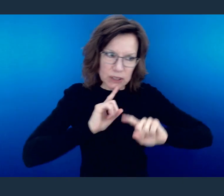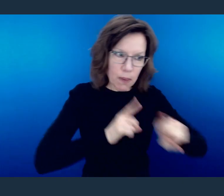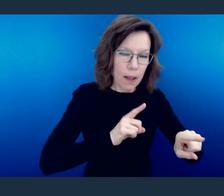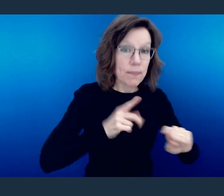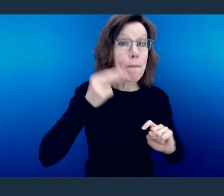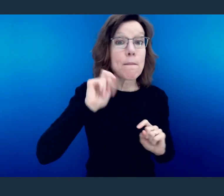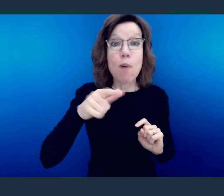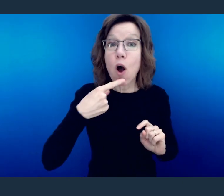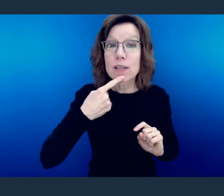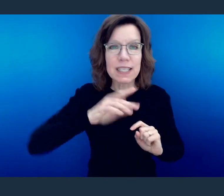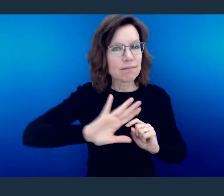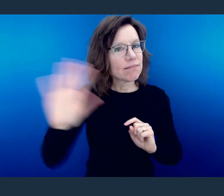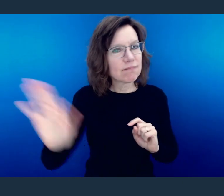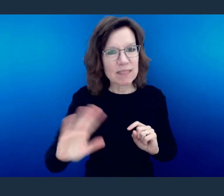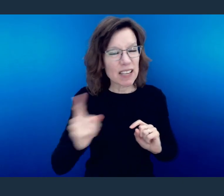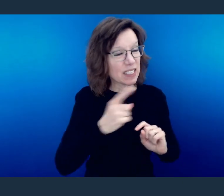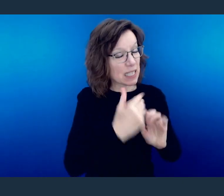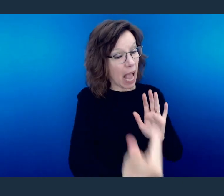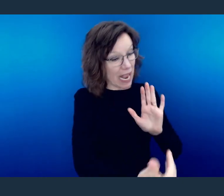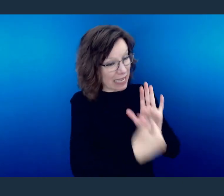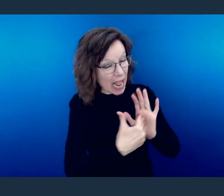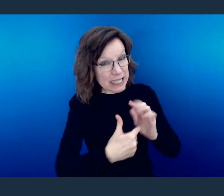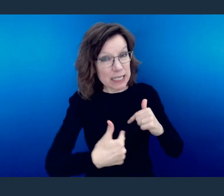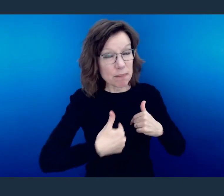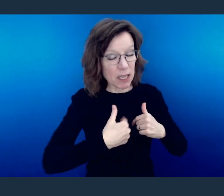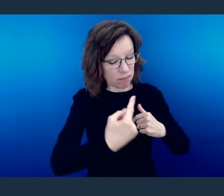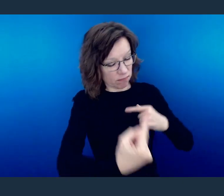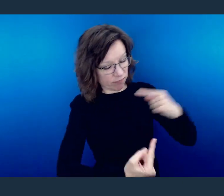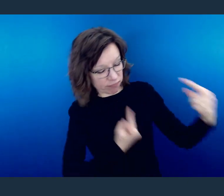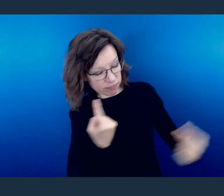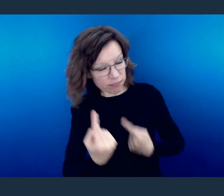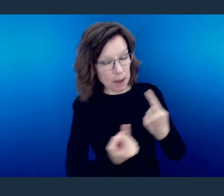And what Paul is saying, when things come against you and when things persecute you